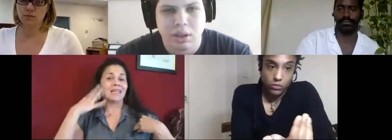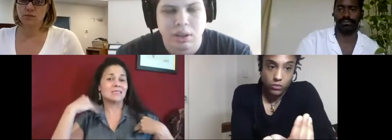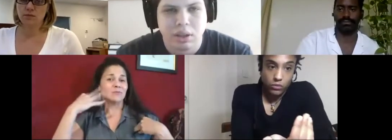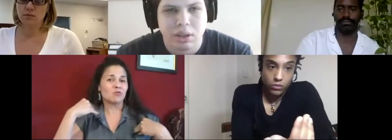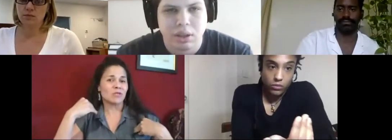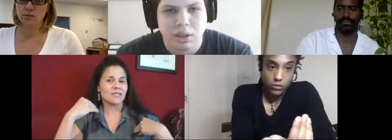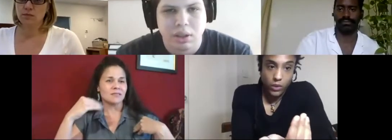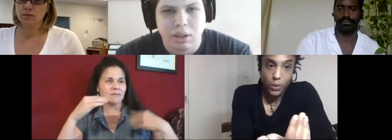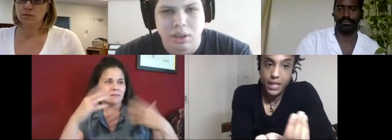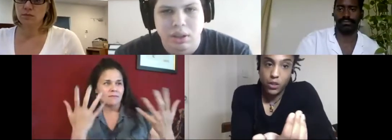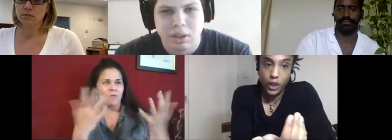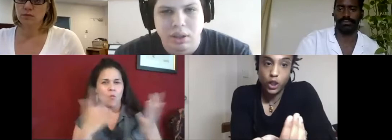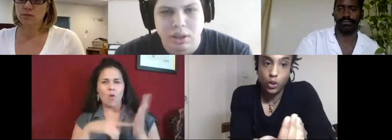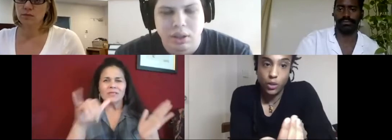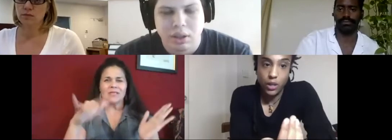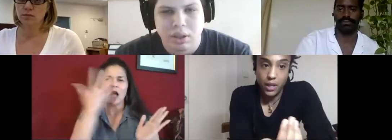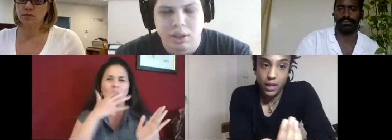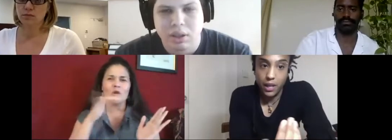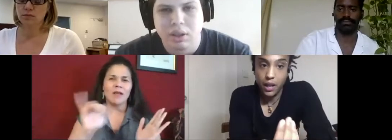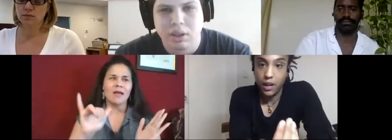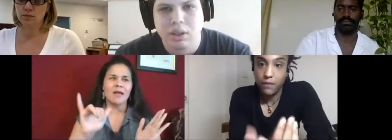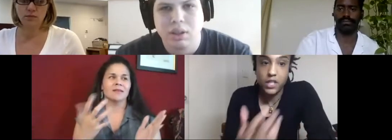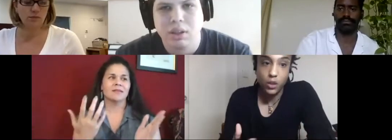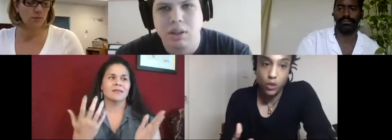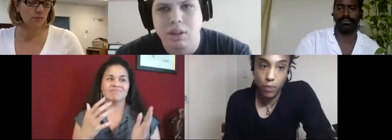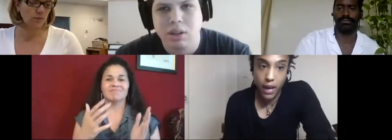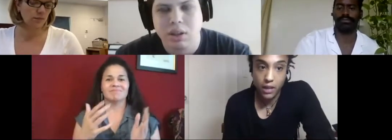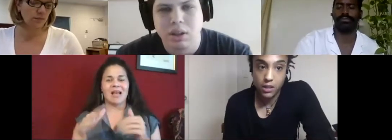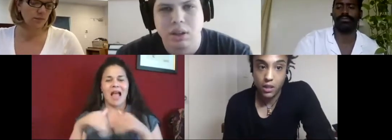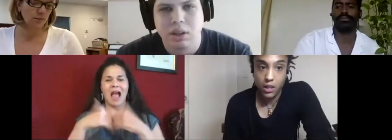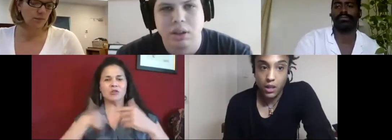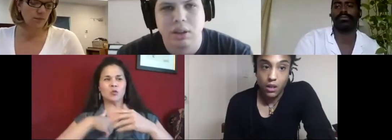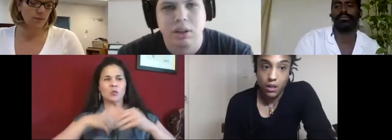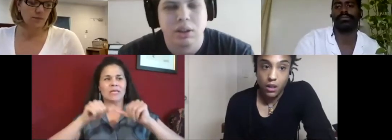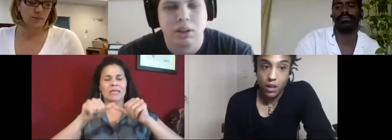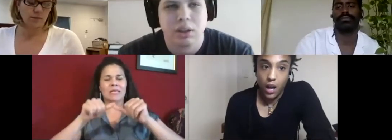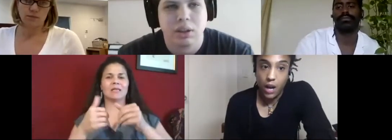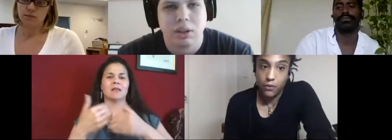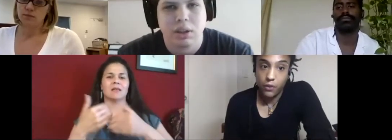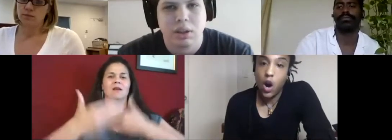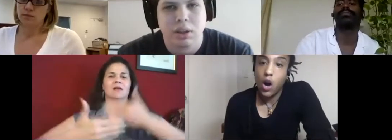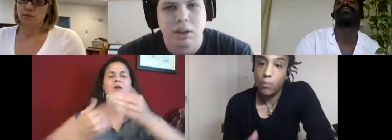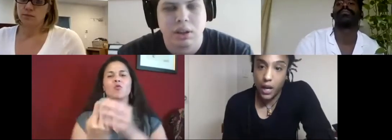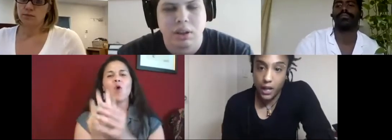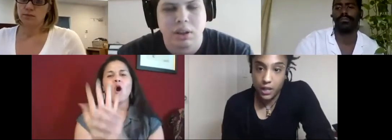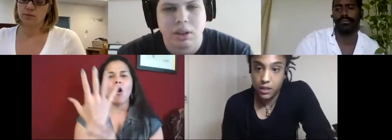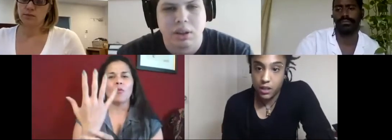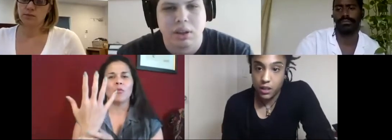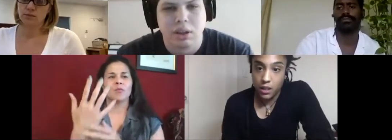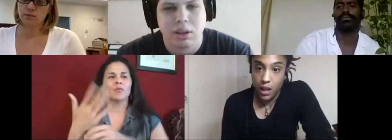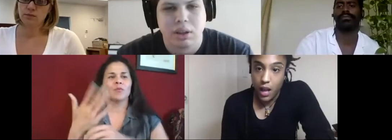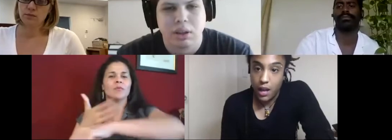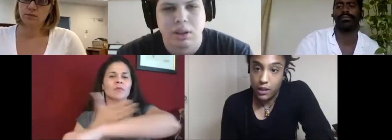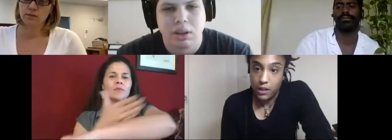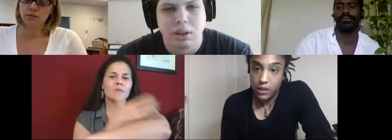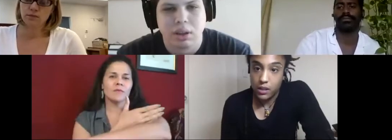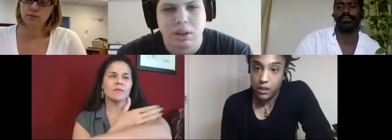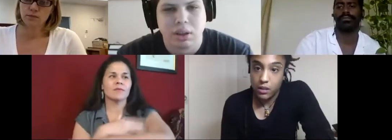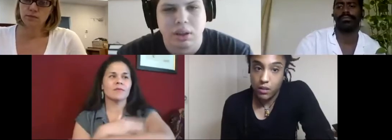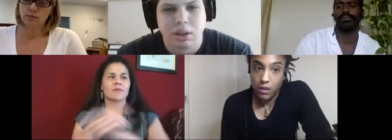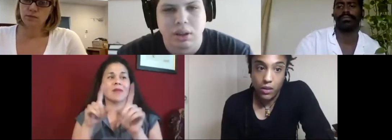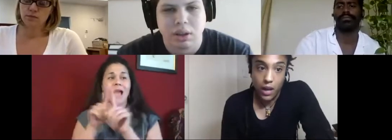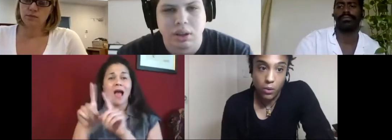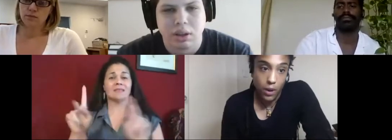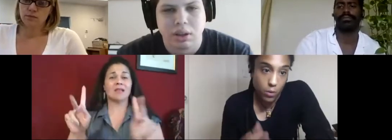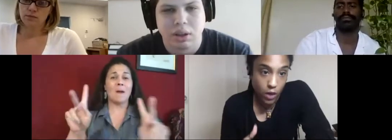we need to include the physical space for all bodies. And that way we can